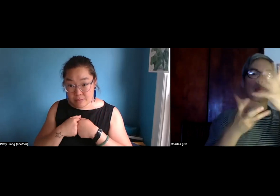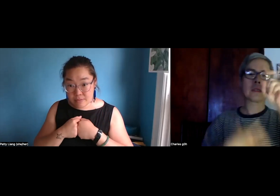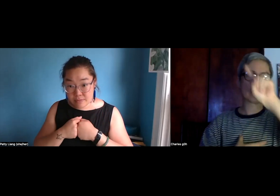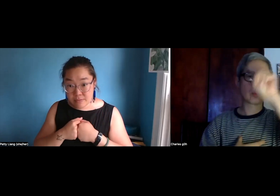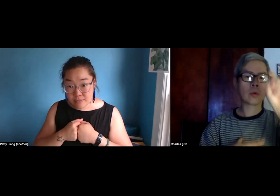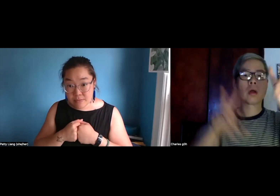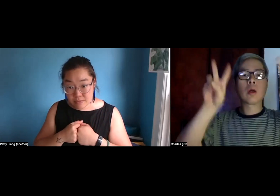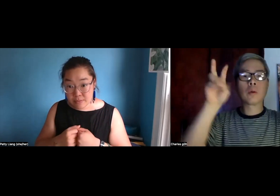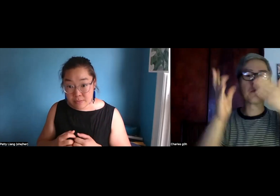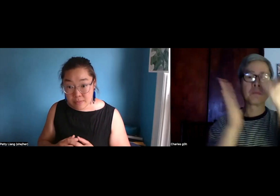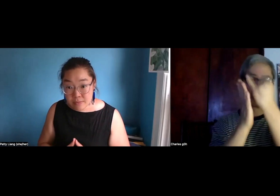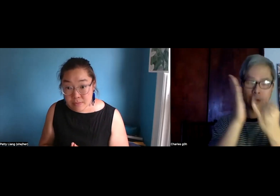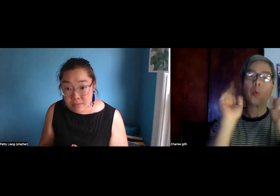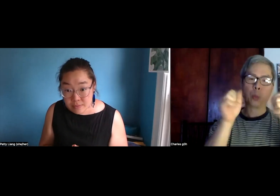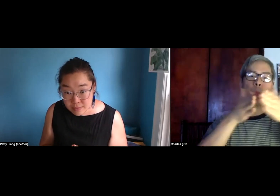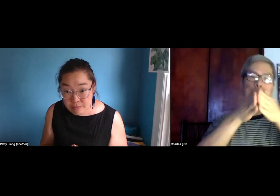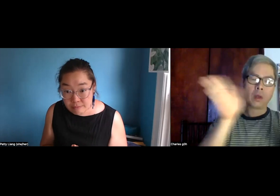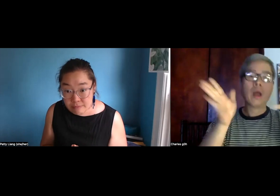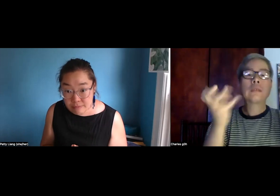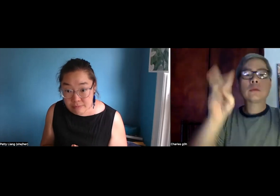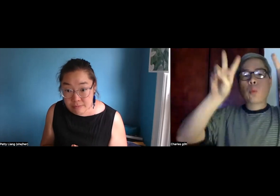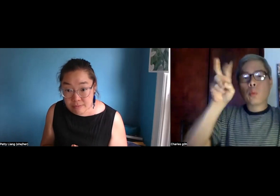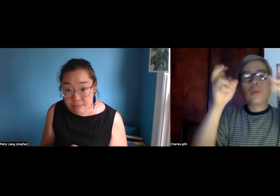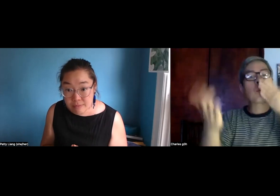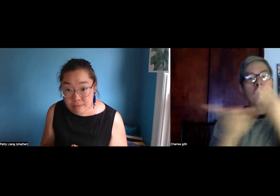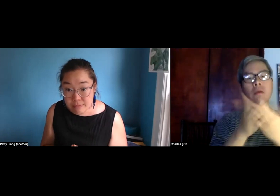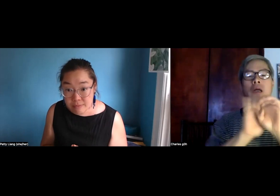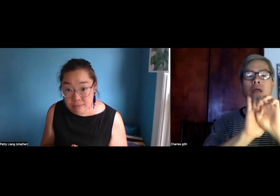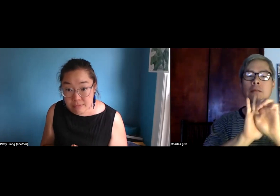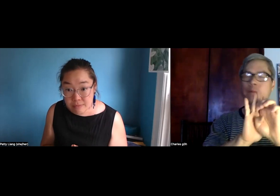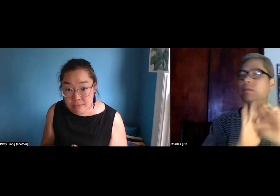Okay. My question is for - my art is pretty General.